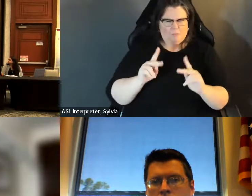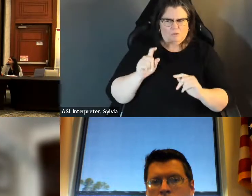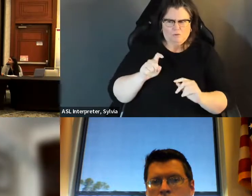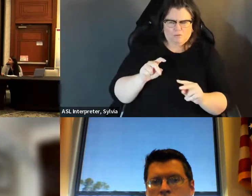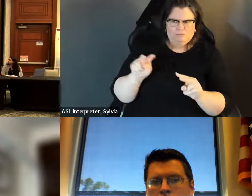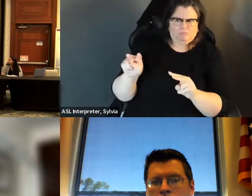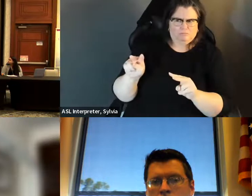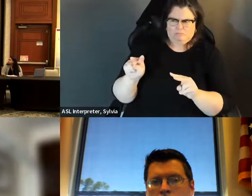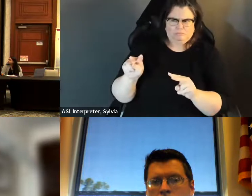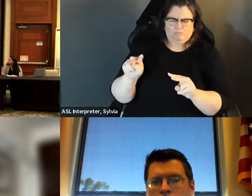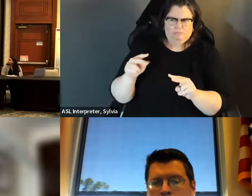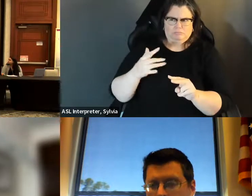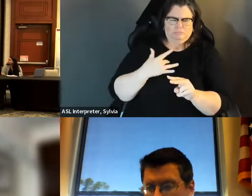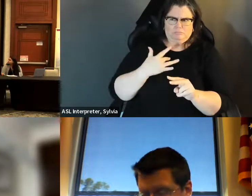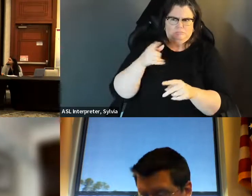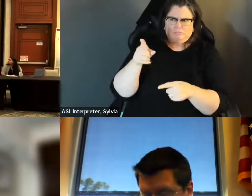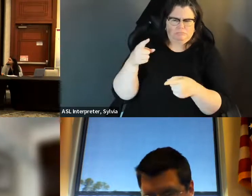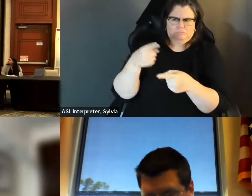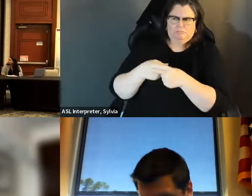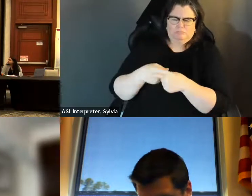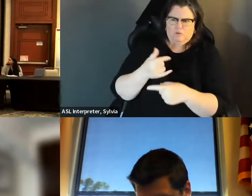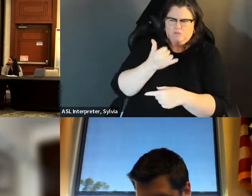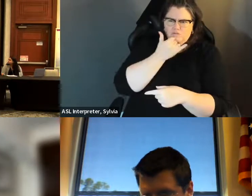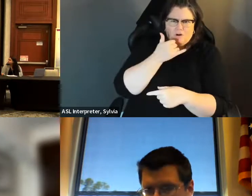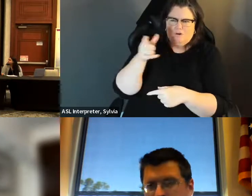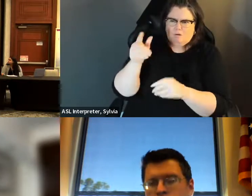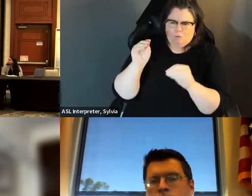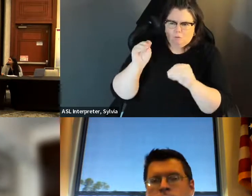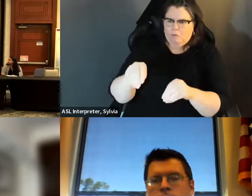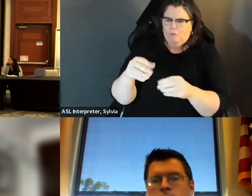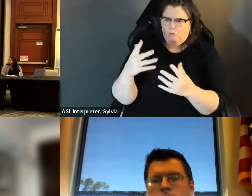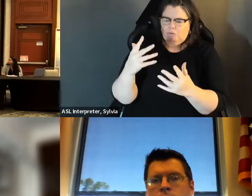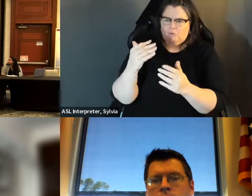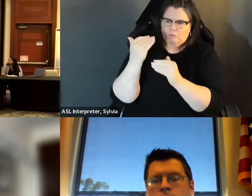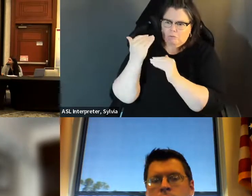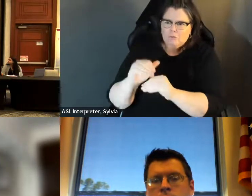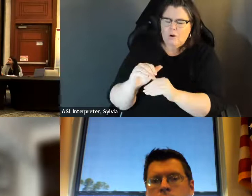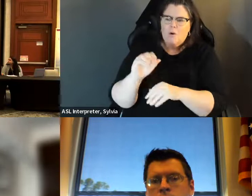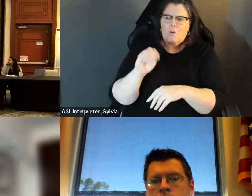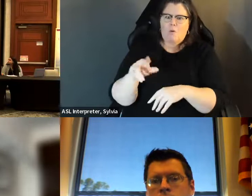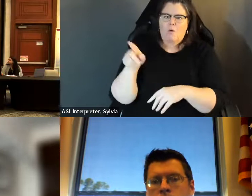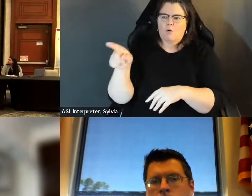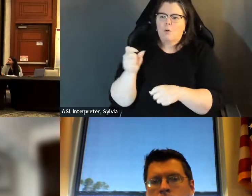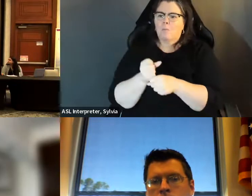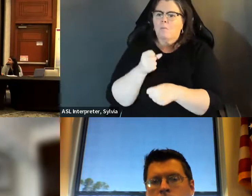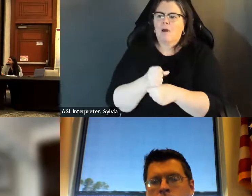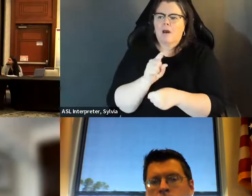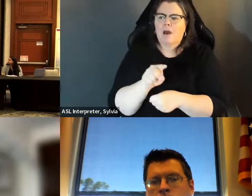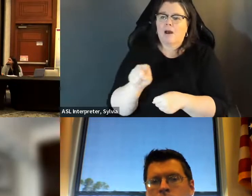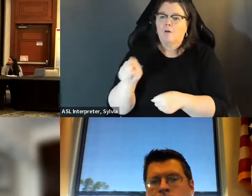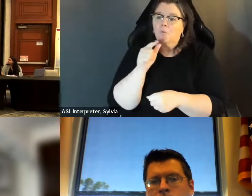1 one person, one vote. Is not that important. There's a there's an entire ideology around it that should be very troubling to people about. to people about, you know, a belief that restricting and